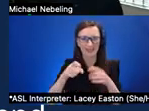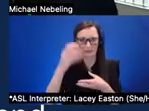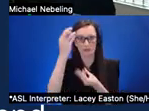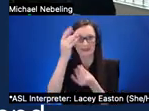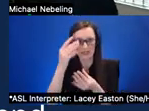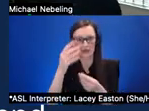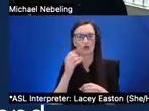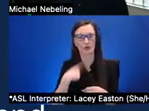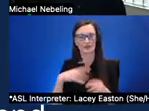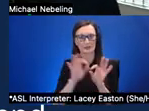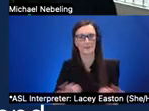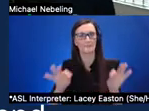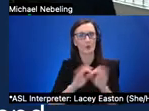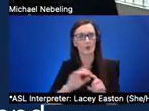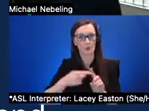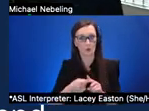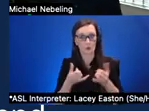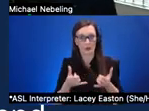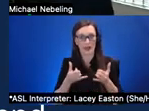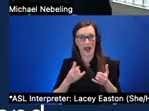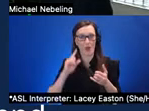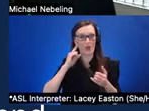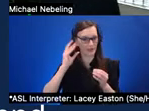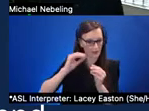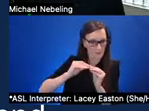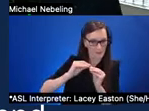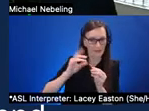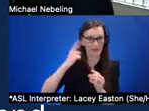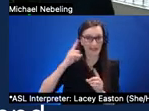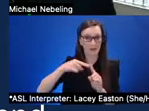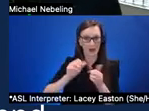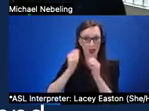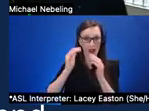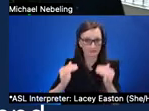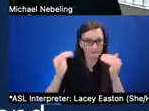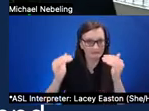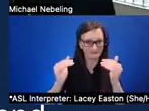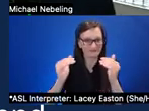as we're thinking about scaling up here in my own teaching i i often draw on the universal